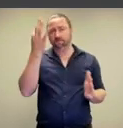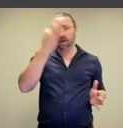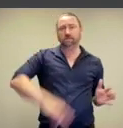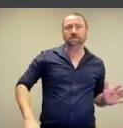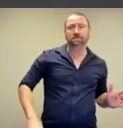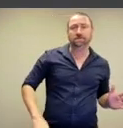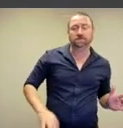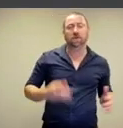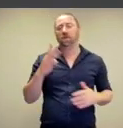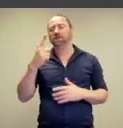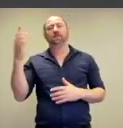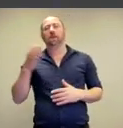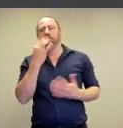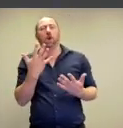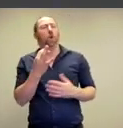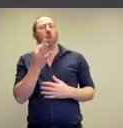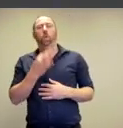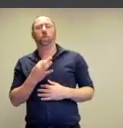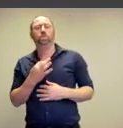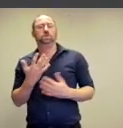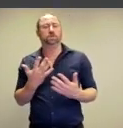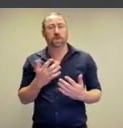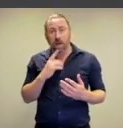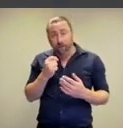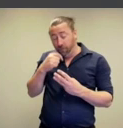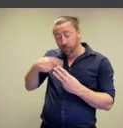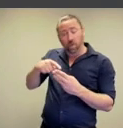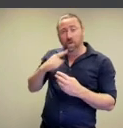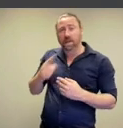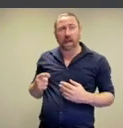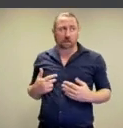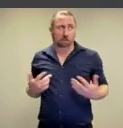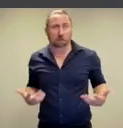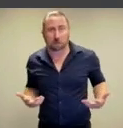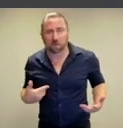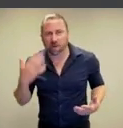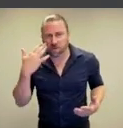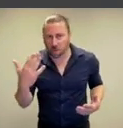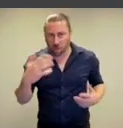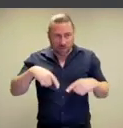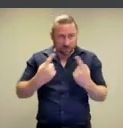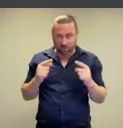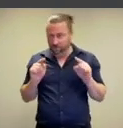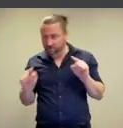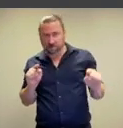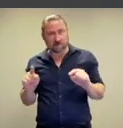naked. 37% have said that they're nude and a